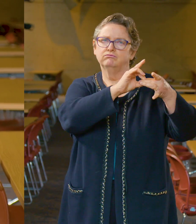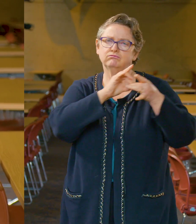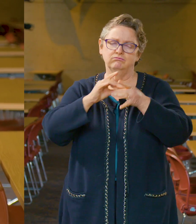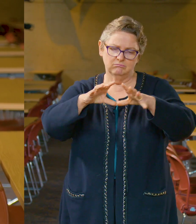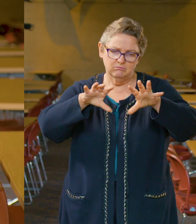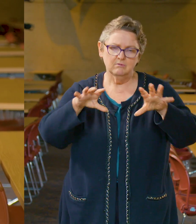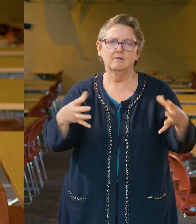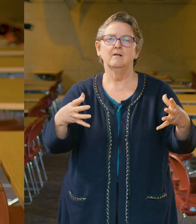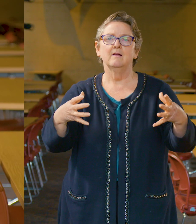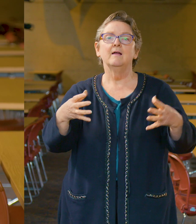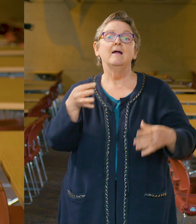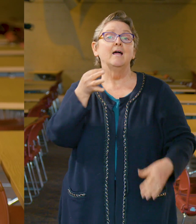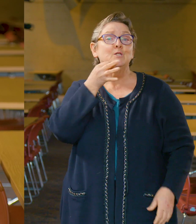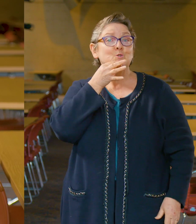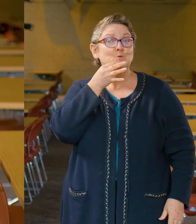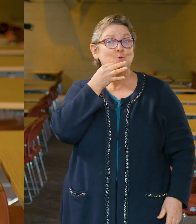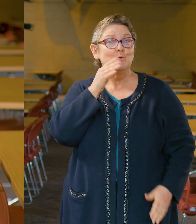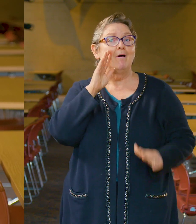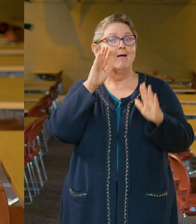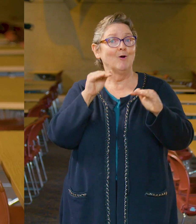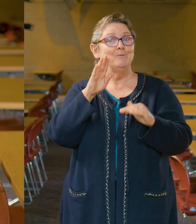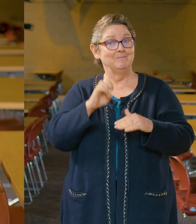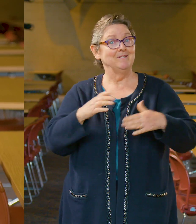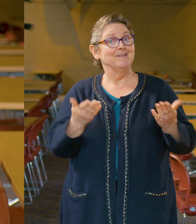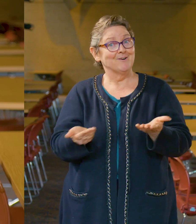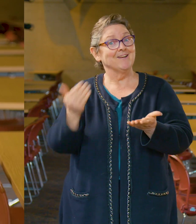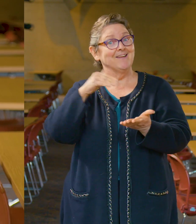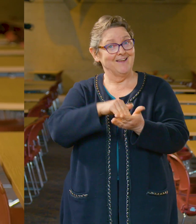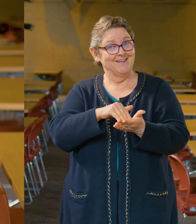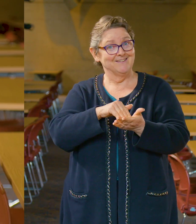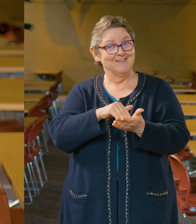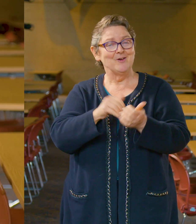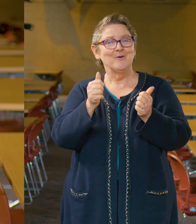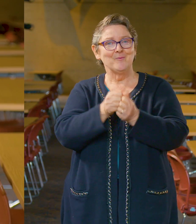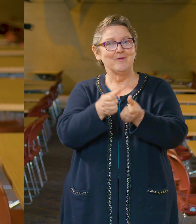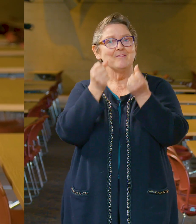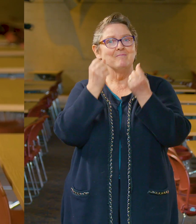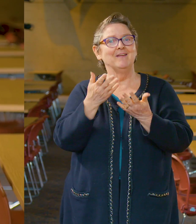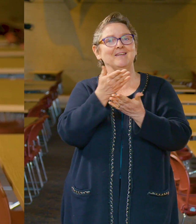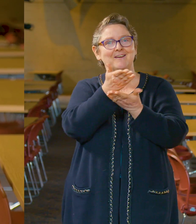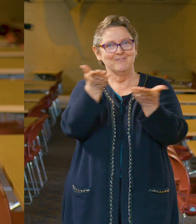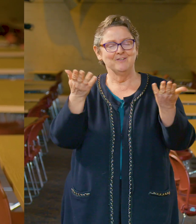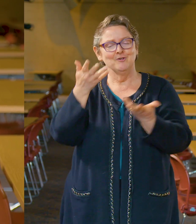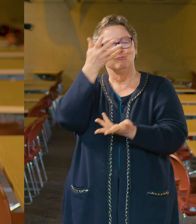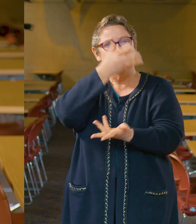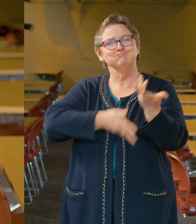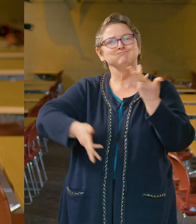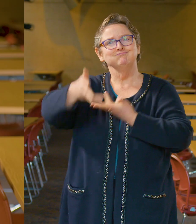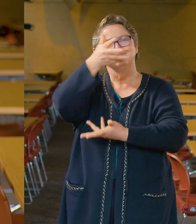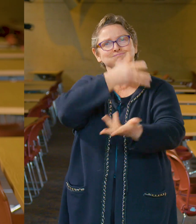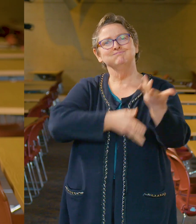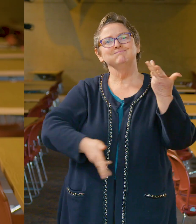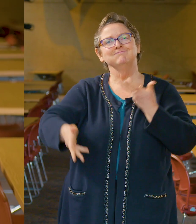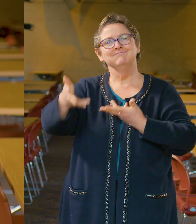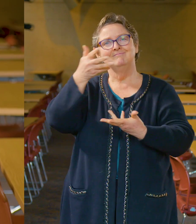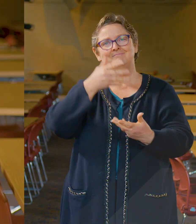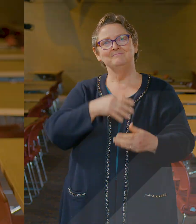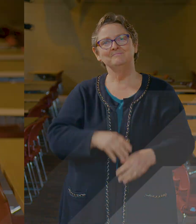And someday very soon, I hope to be sitting in this room again with many of you.